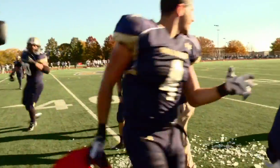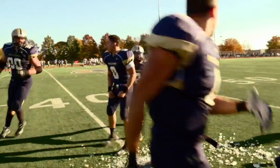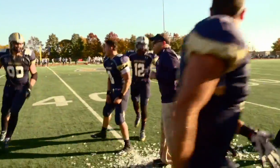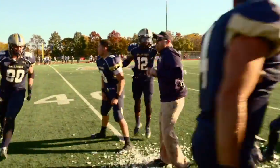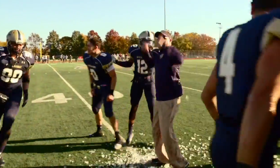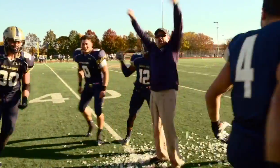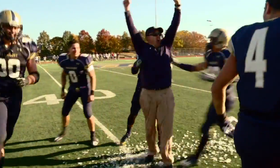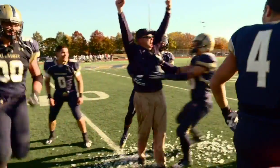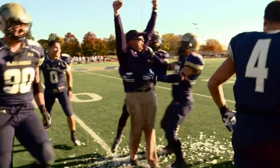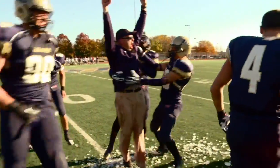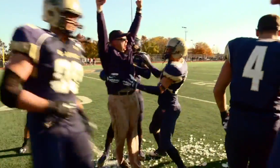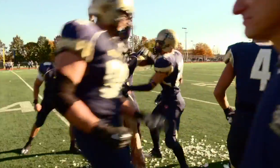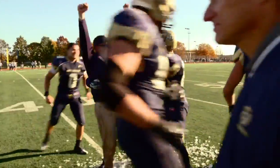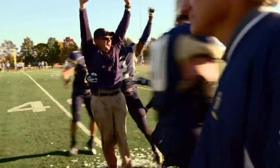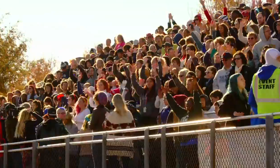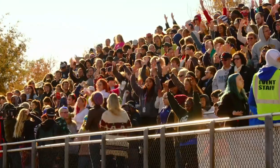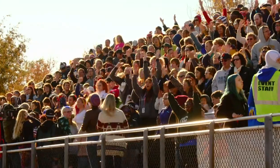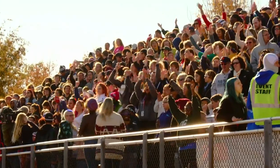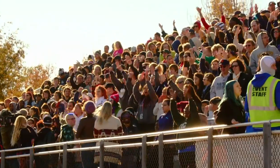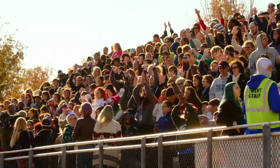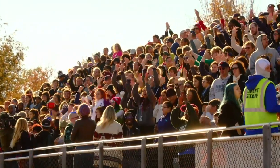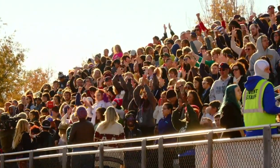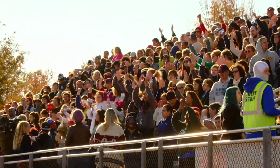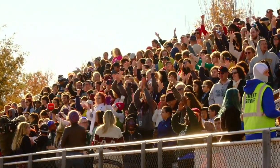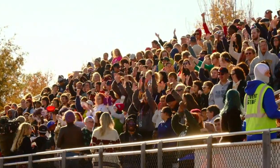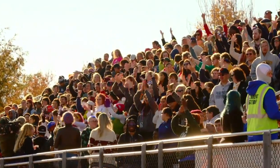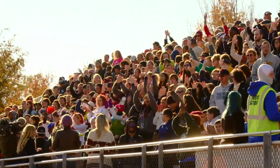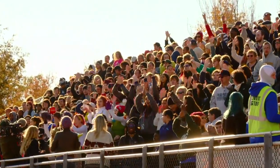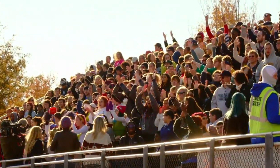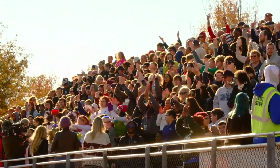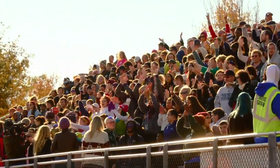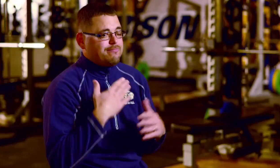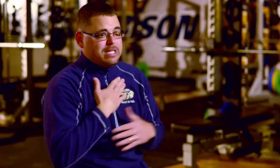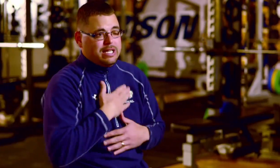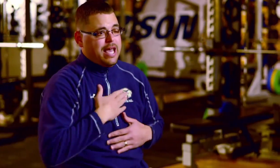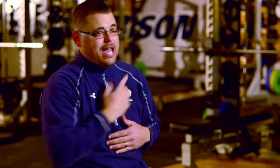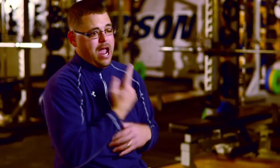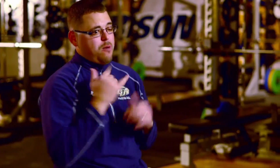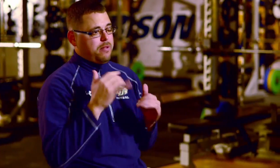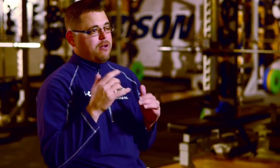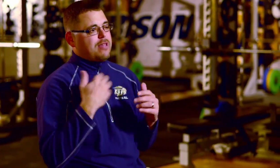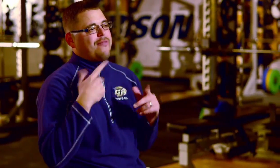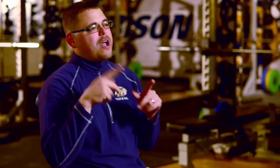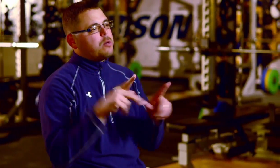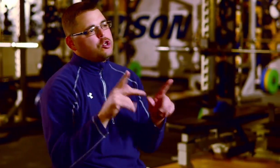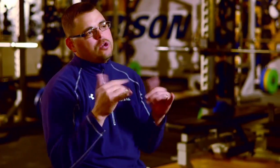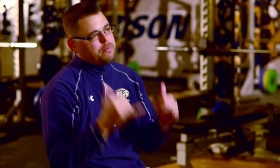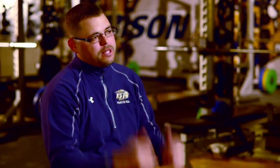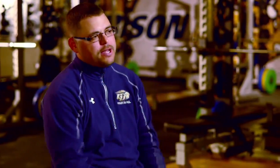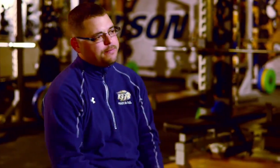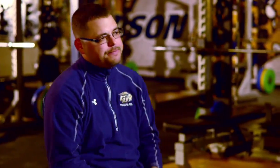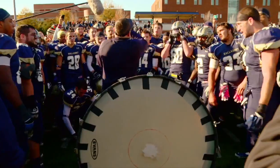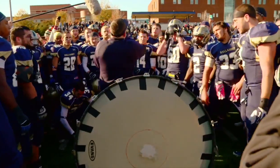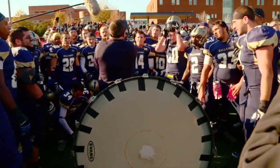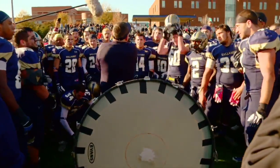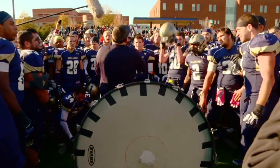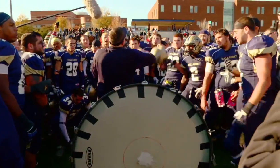Chuck: It's bringing Gallaudet University together. I'm just glad our players had the opportunity to play.